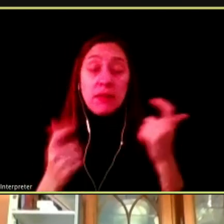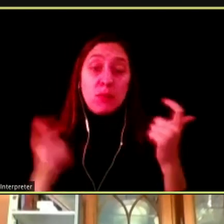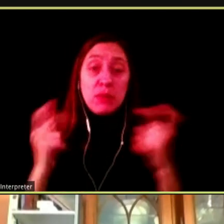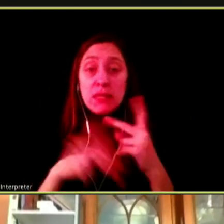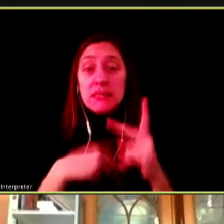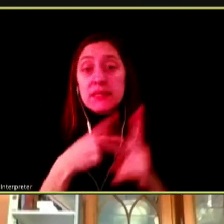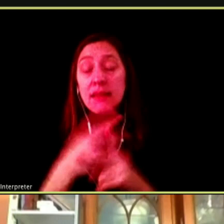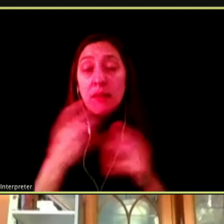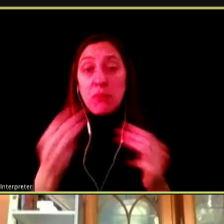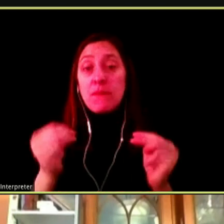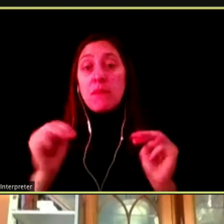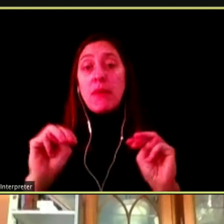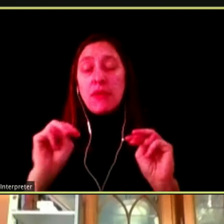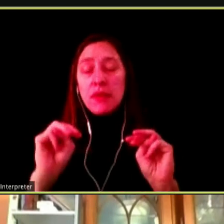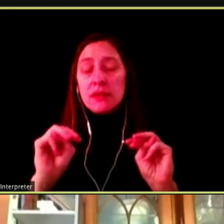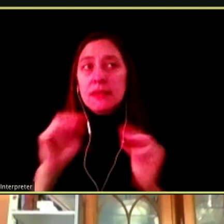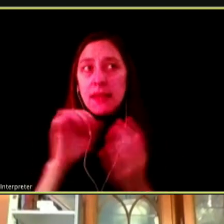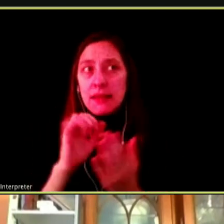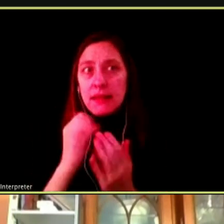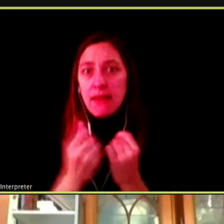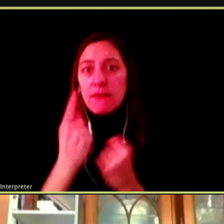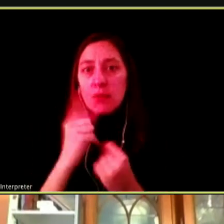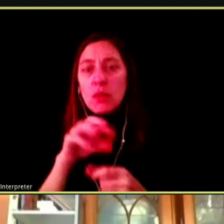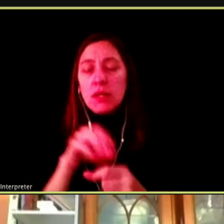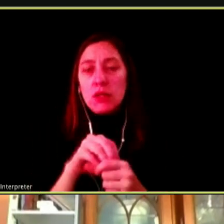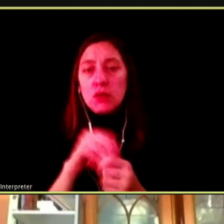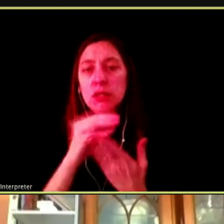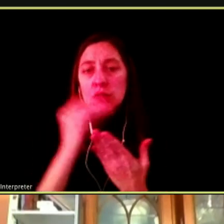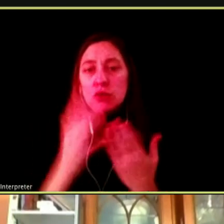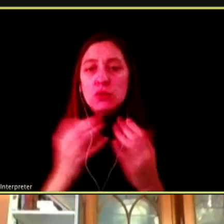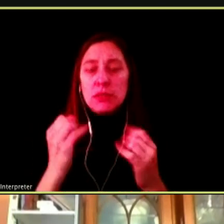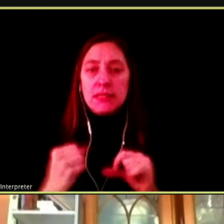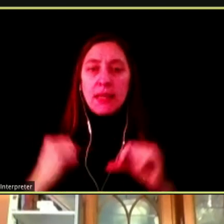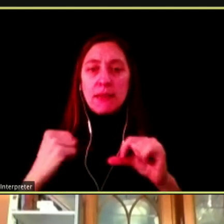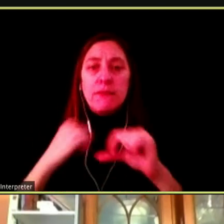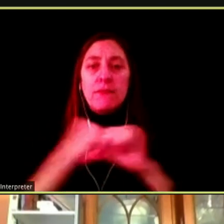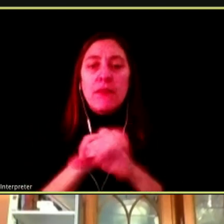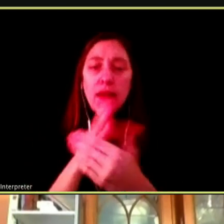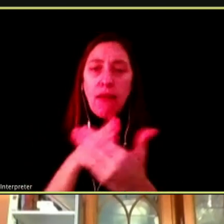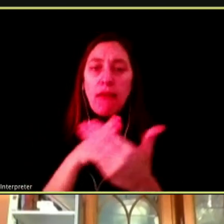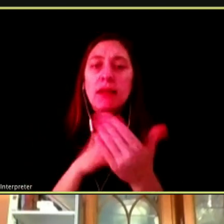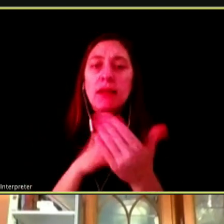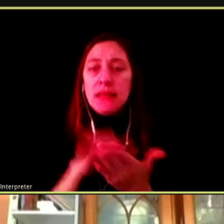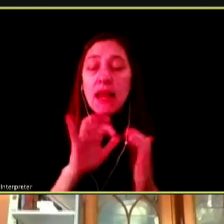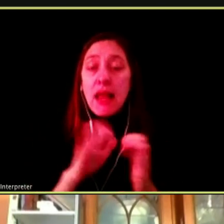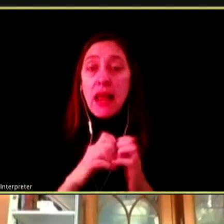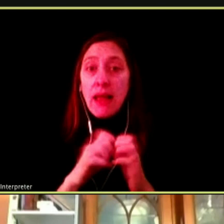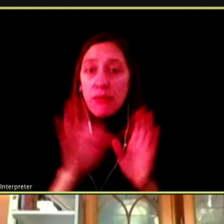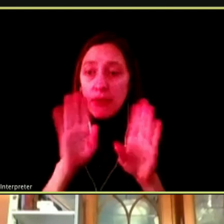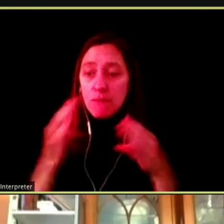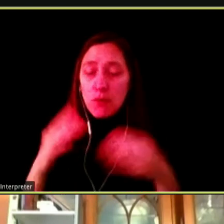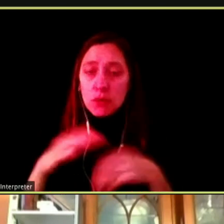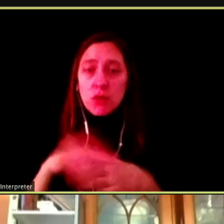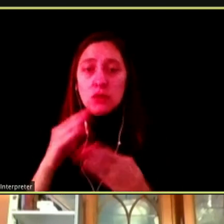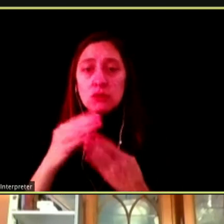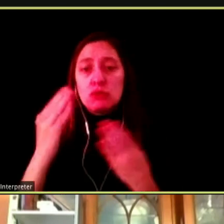THAT EVERYONE, INCLUDING STUDENTS, CAN COMBAT TOBACCO IN THE WAY THEY TARGET STUDENTS.